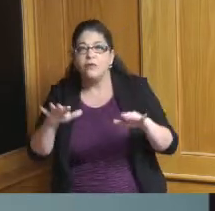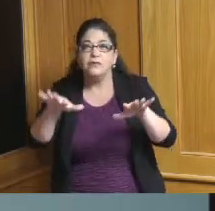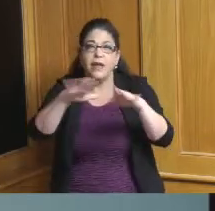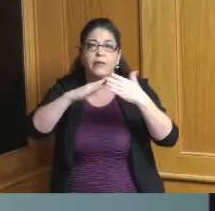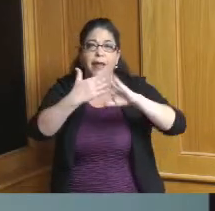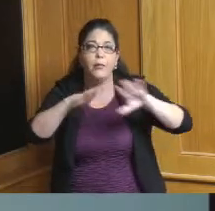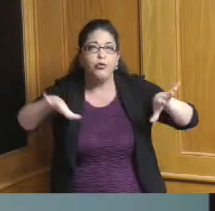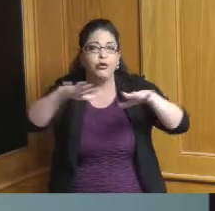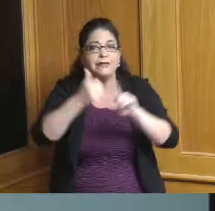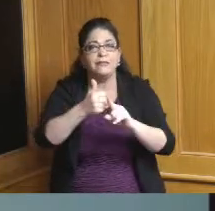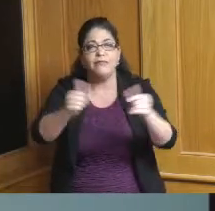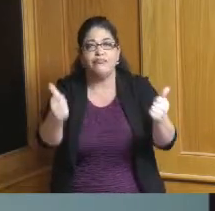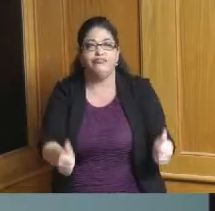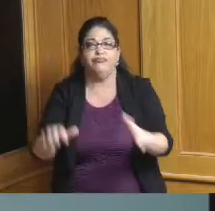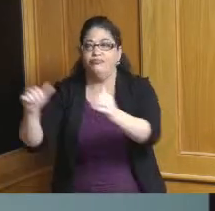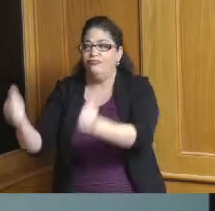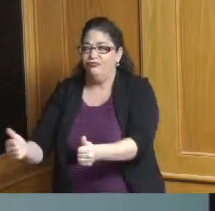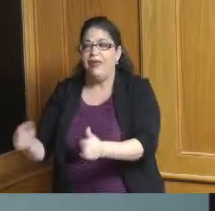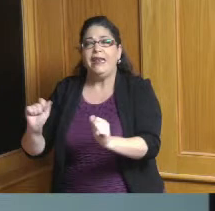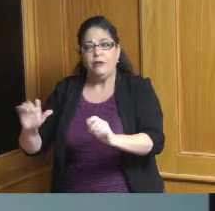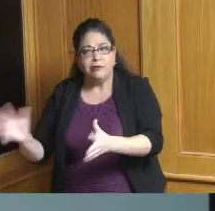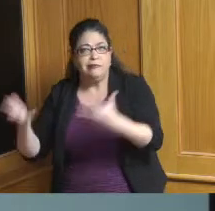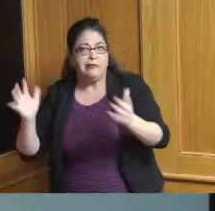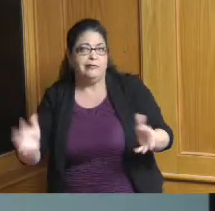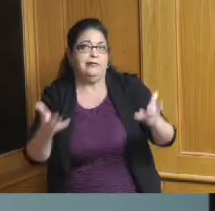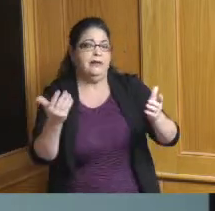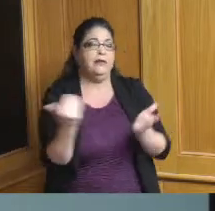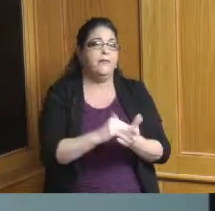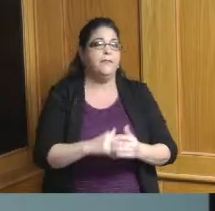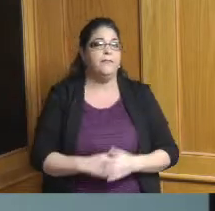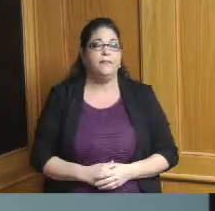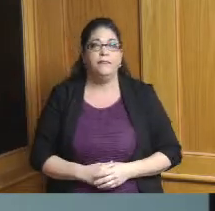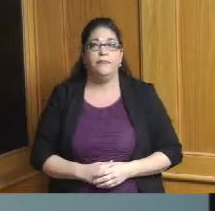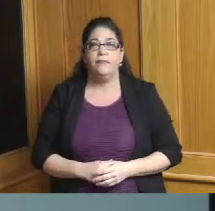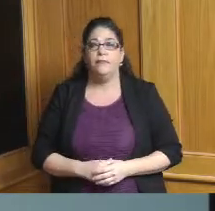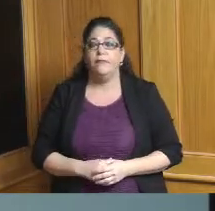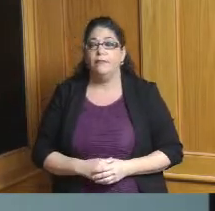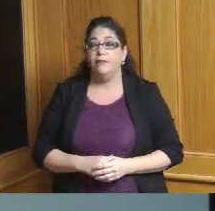there is also and I think in some ways when we see the success that downtown has had we